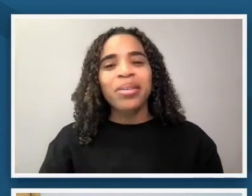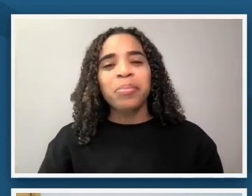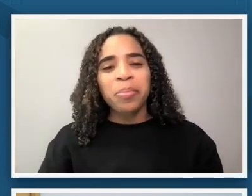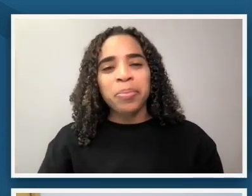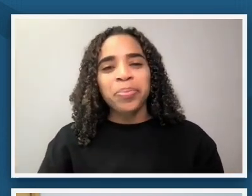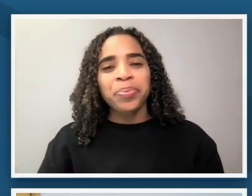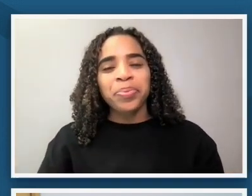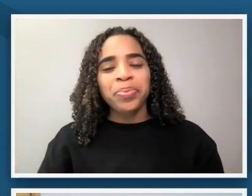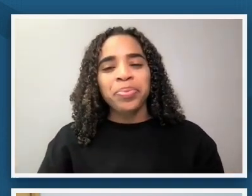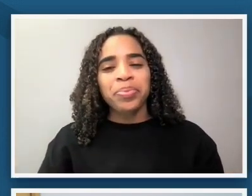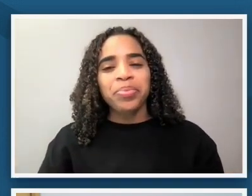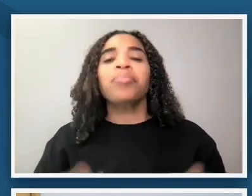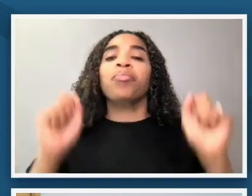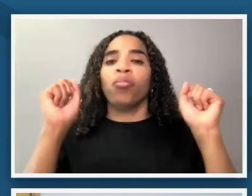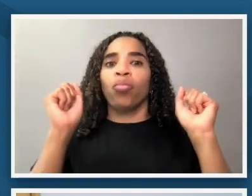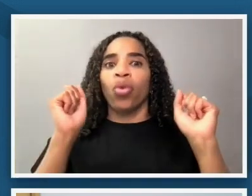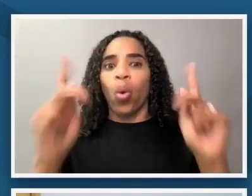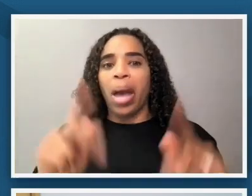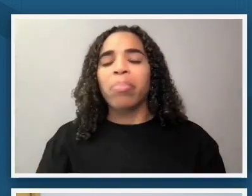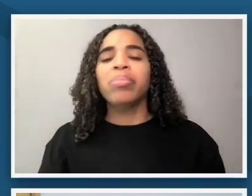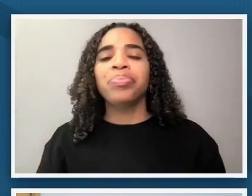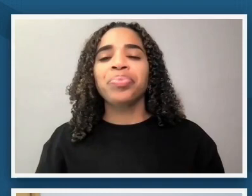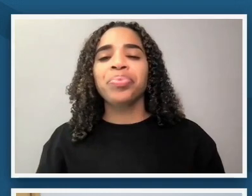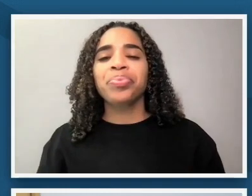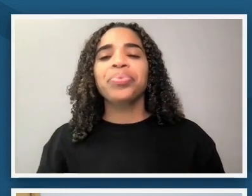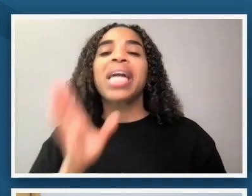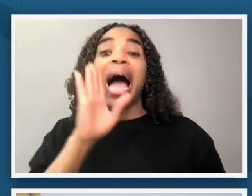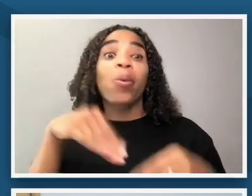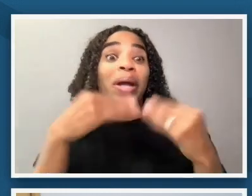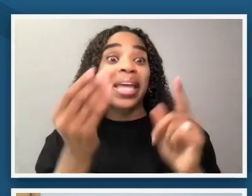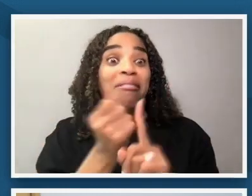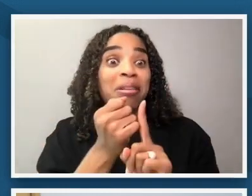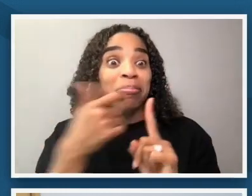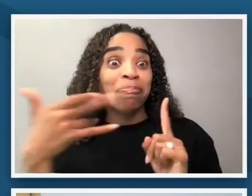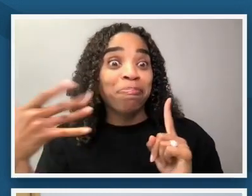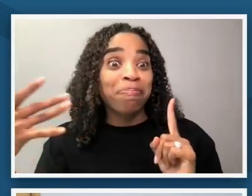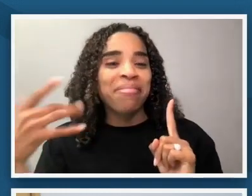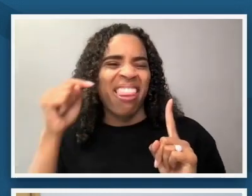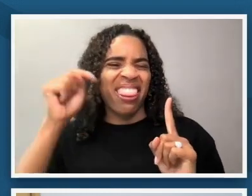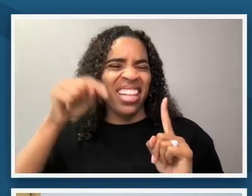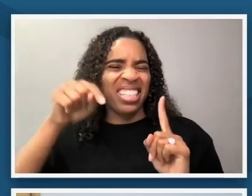let me uh just share a little bit more